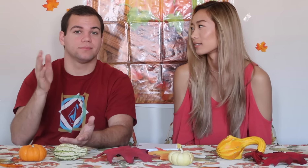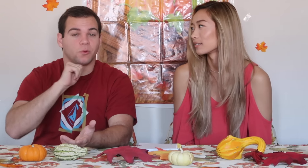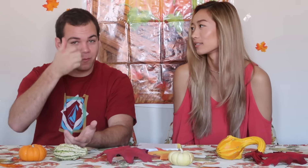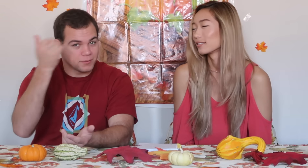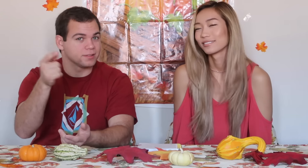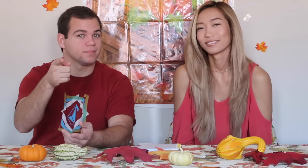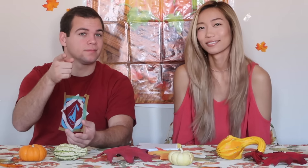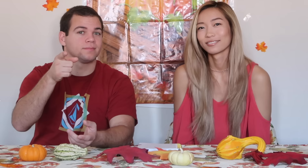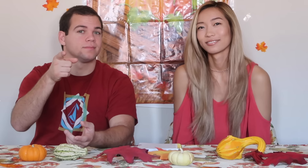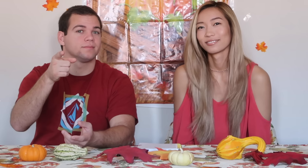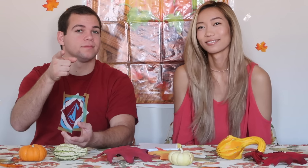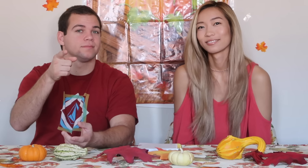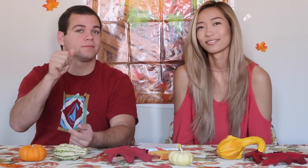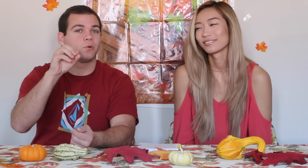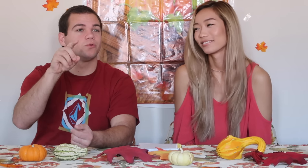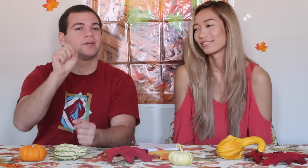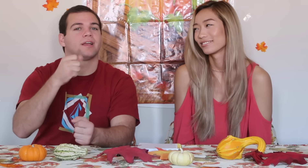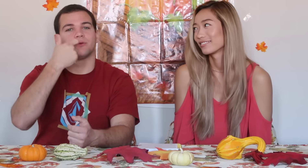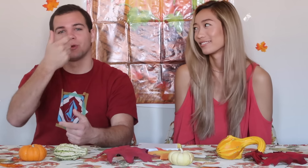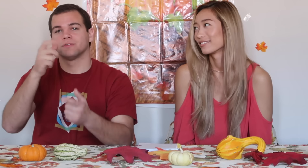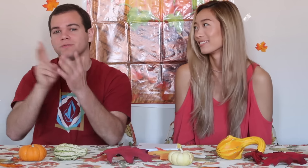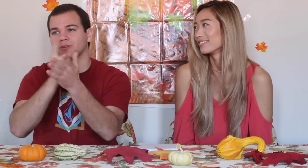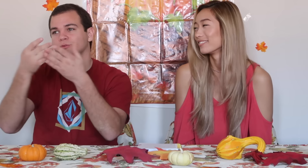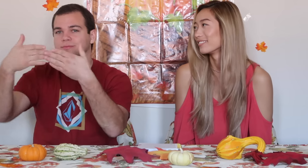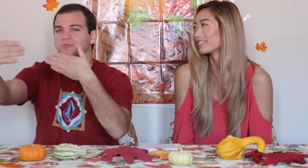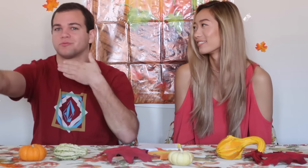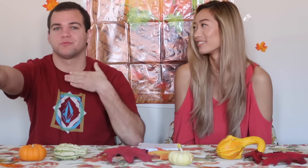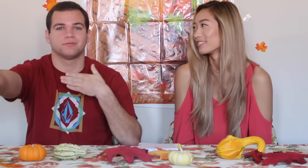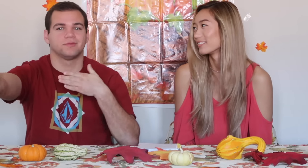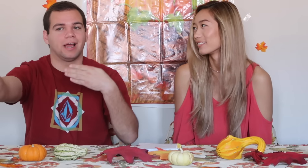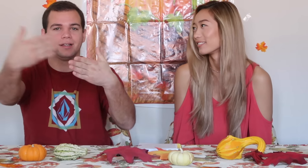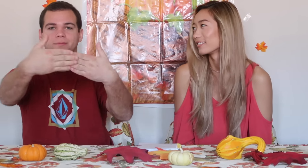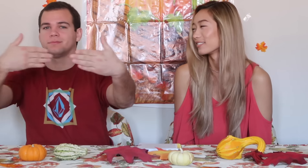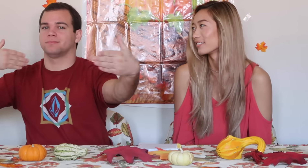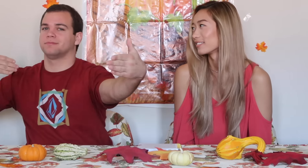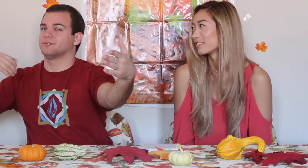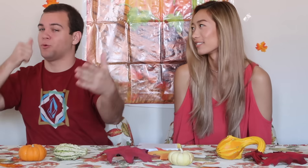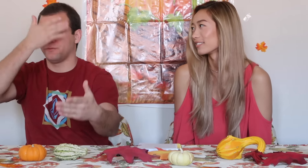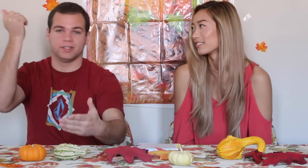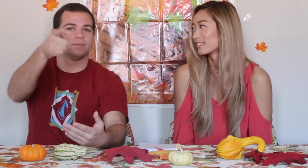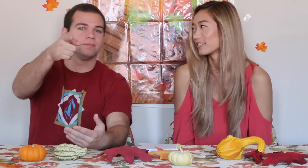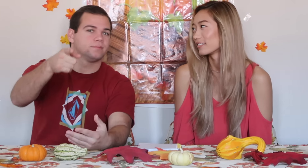Don't forget! So you can watch future videos and our previous videos. Don't forget!